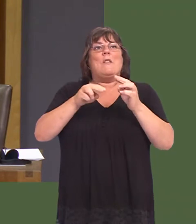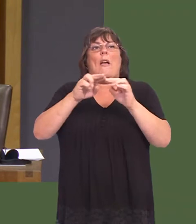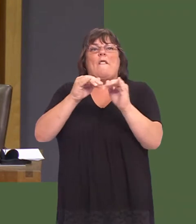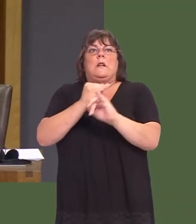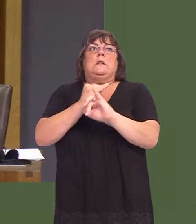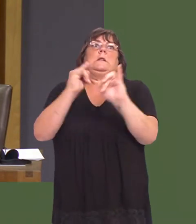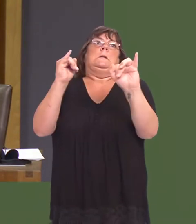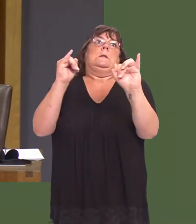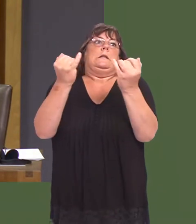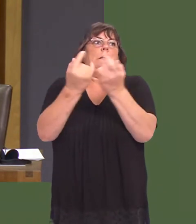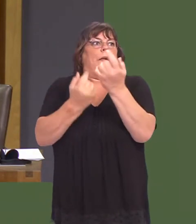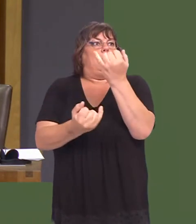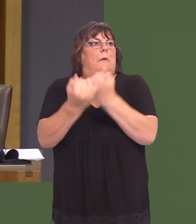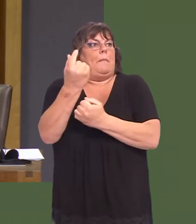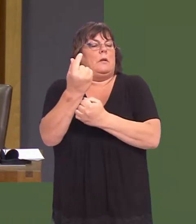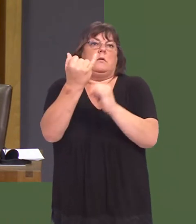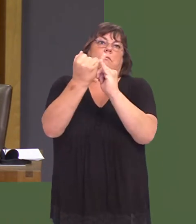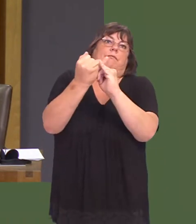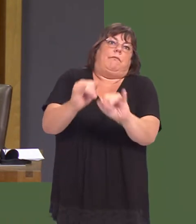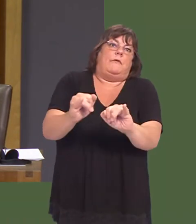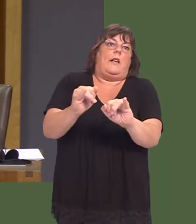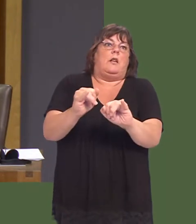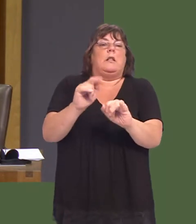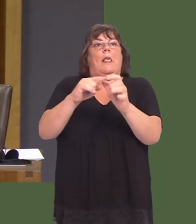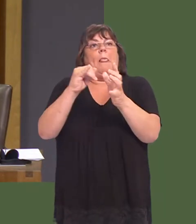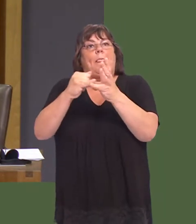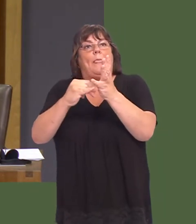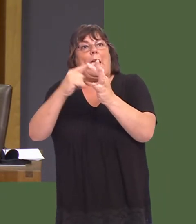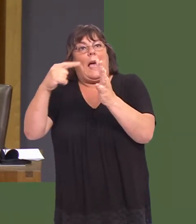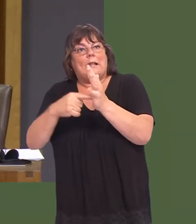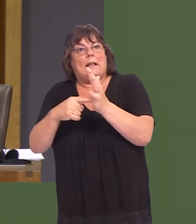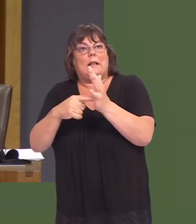The worst-case scenario is that the assets were built and that the racetrack itself never